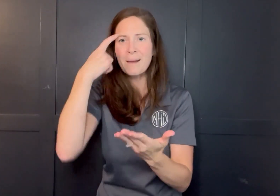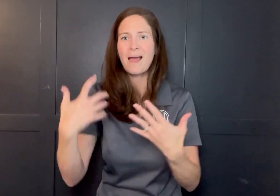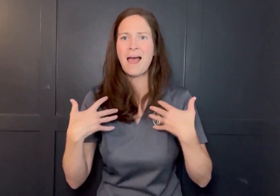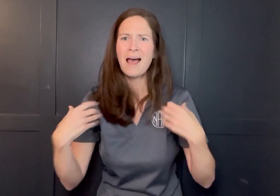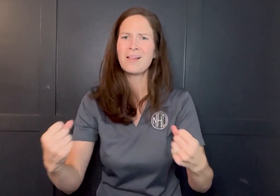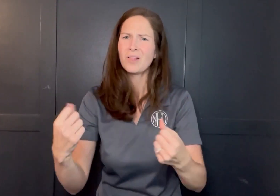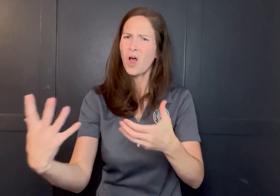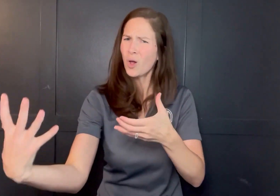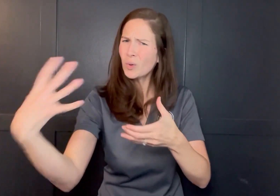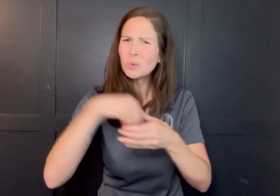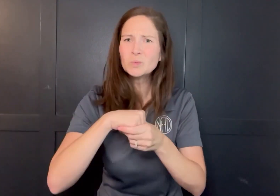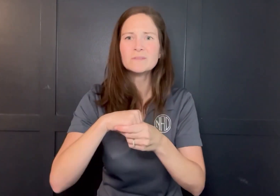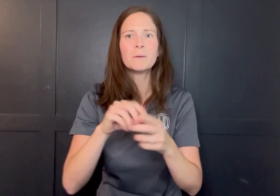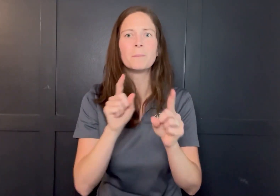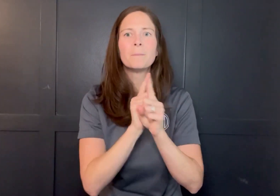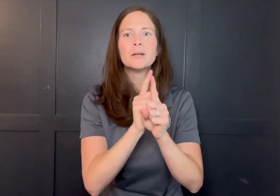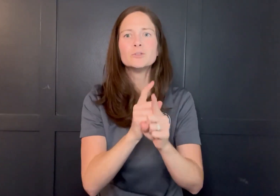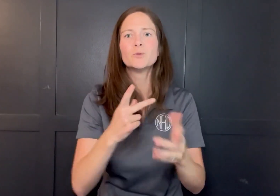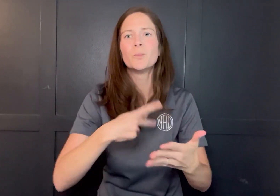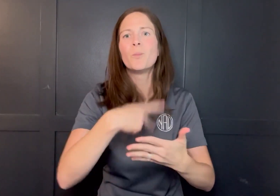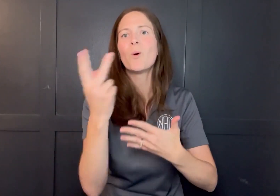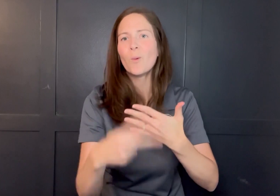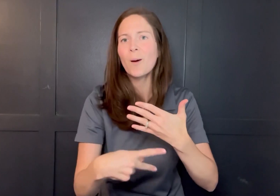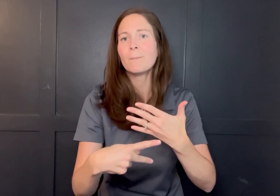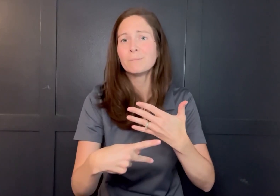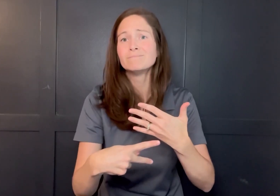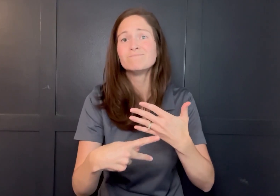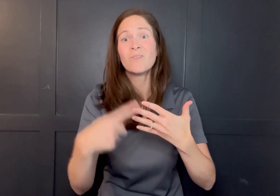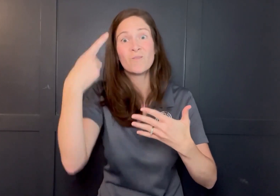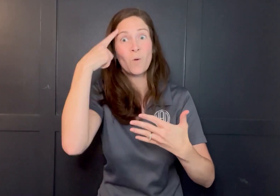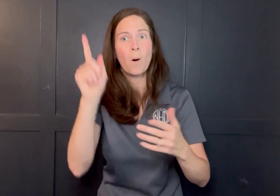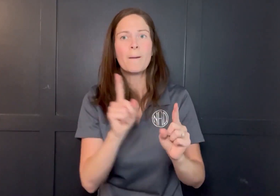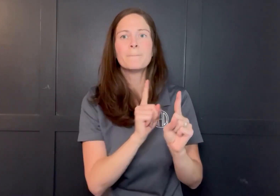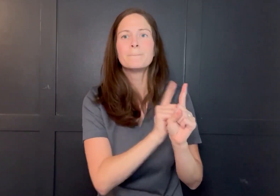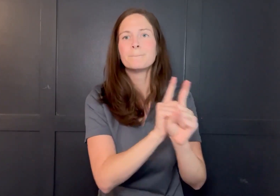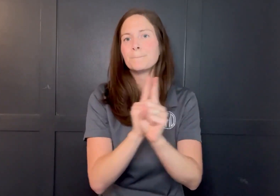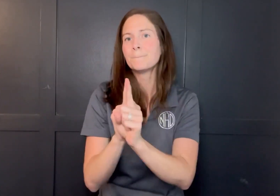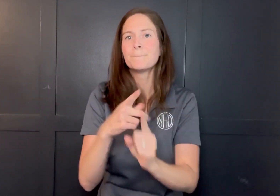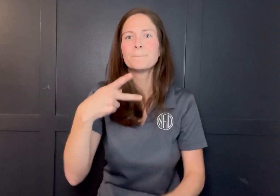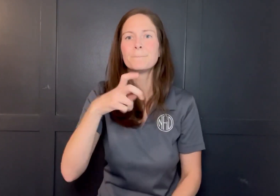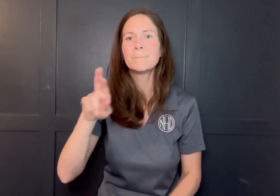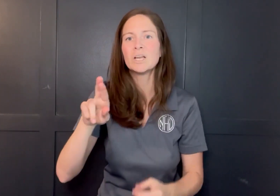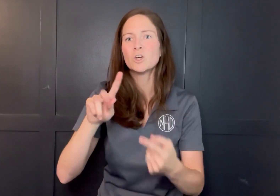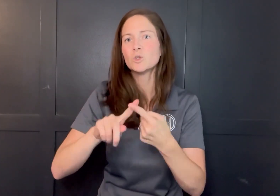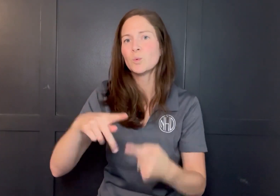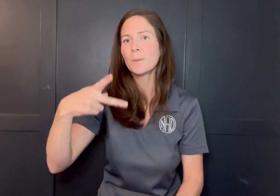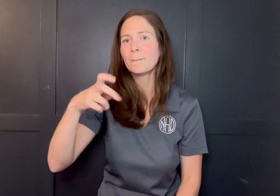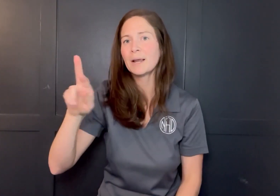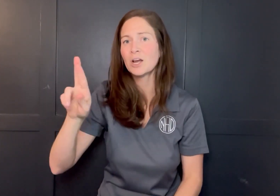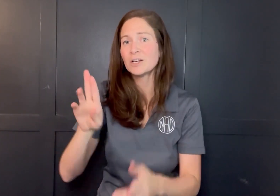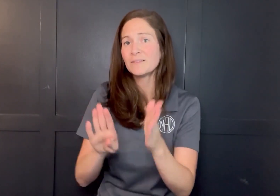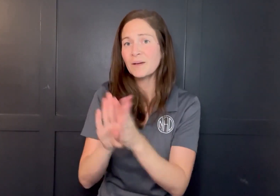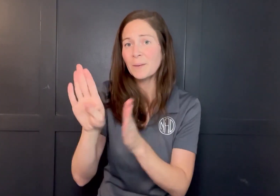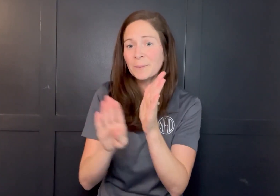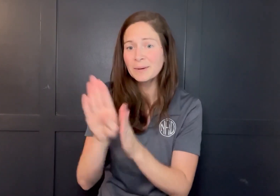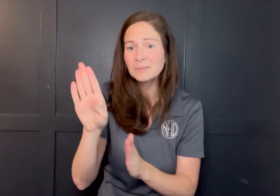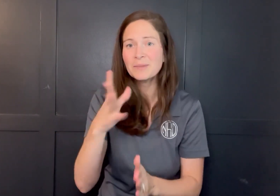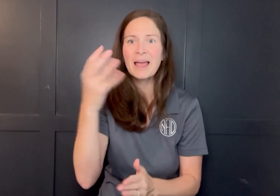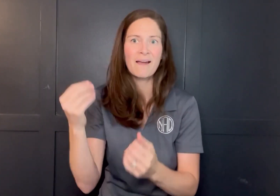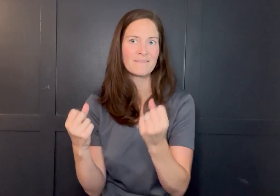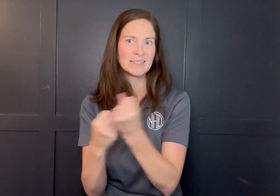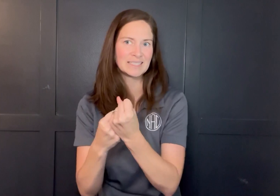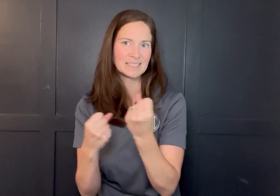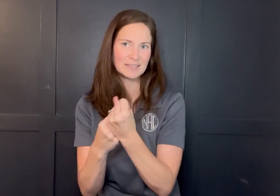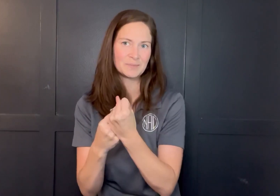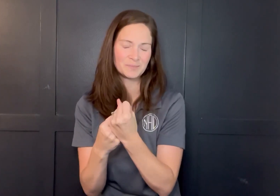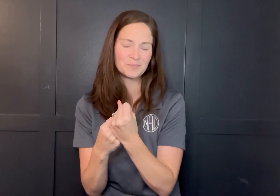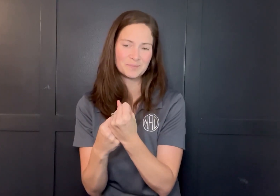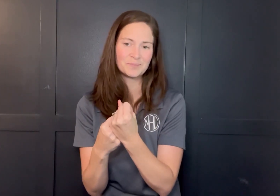an inclusive mental health mentorship program for peer-to-peer learning and advocacy.